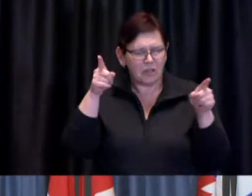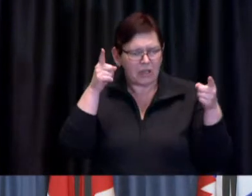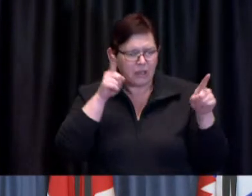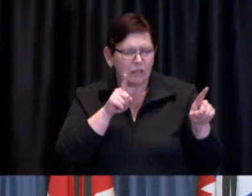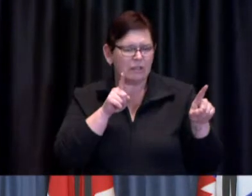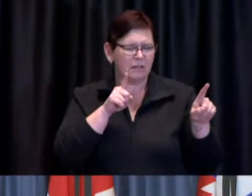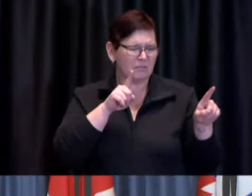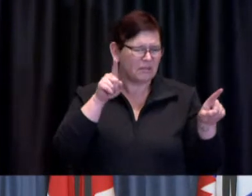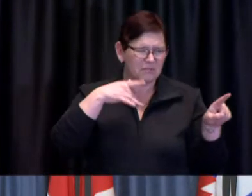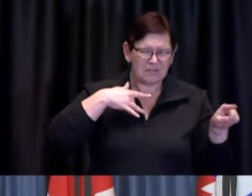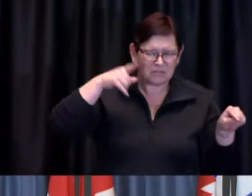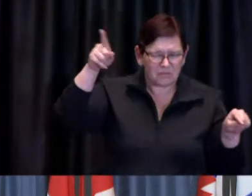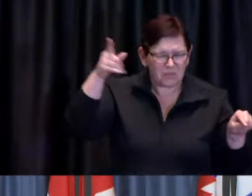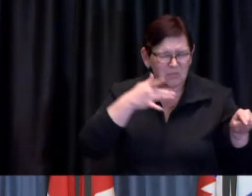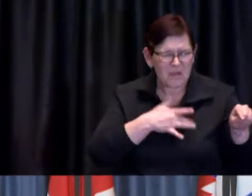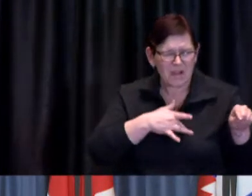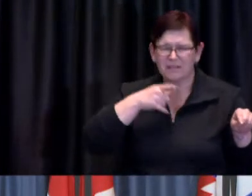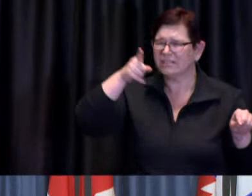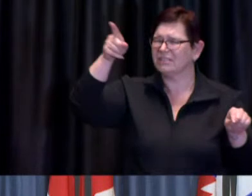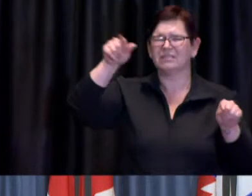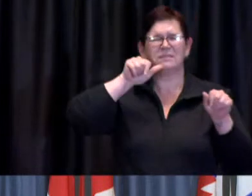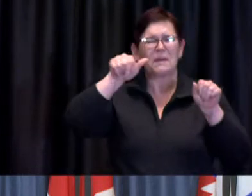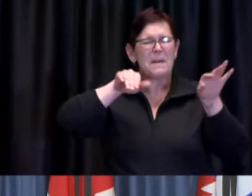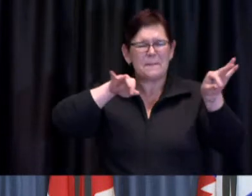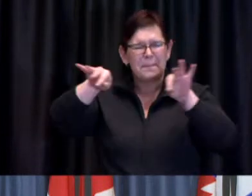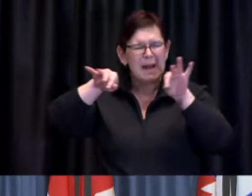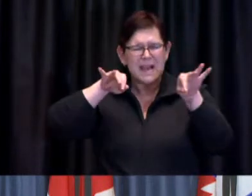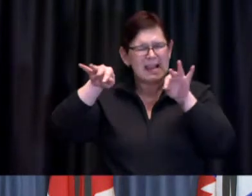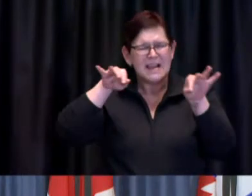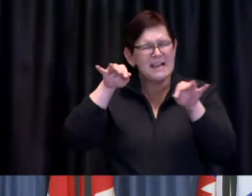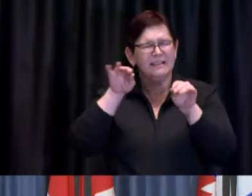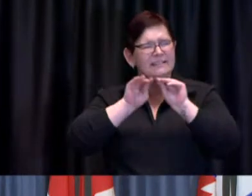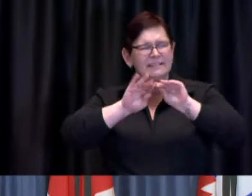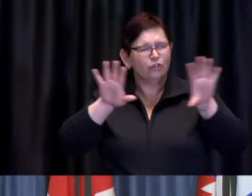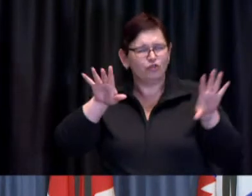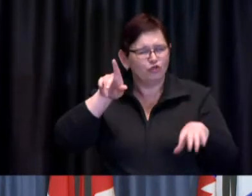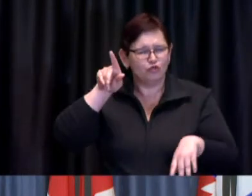clear way to begin with but I thought I heard you say at the Board of Health that you would like to